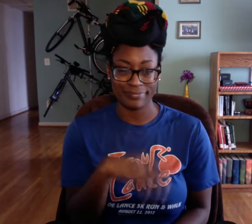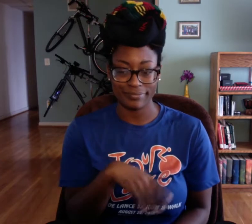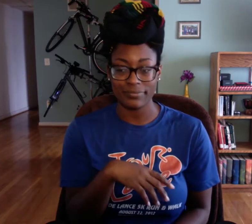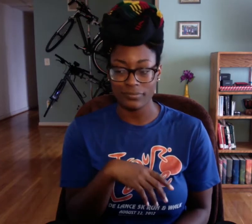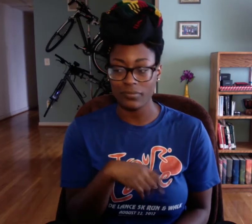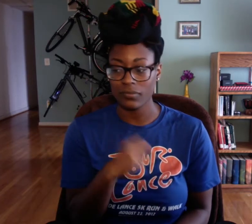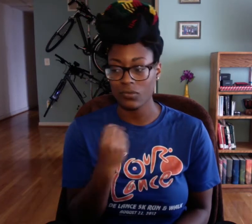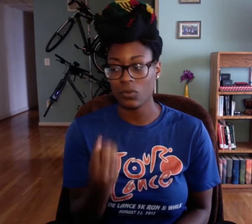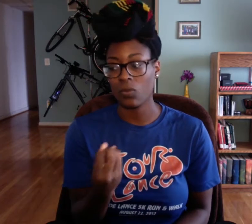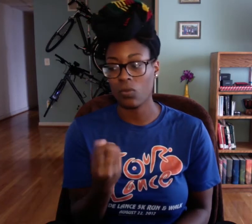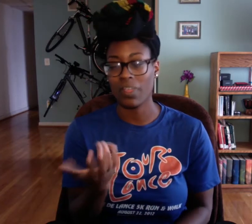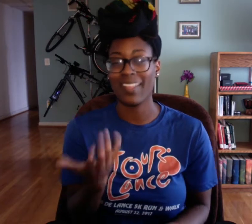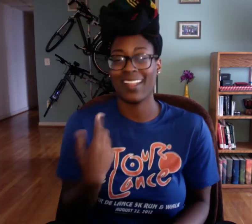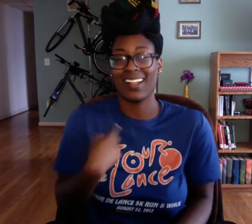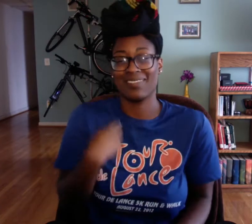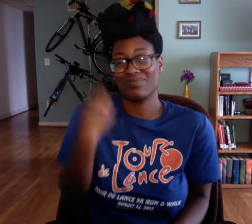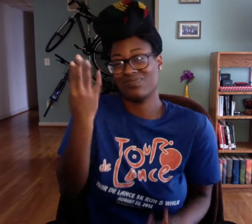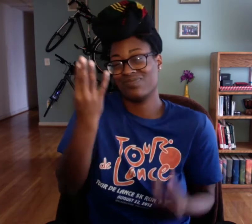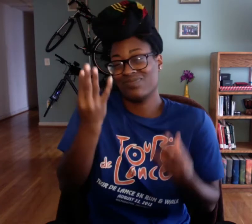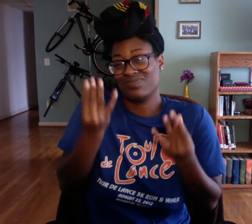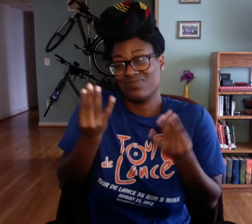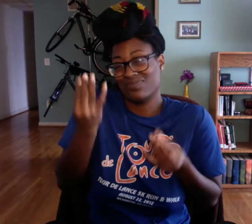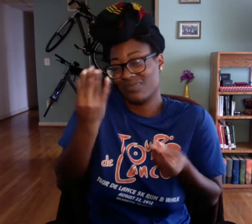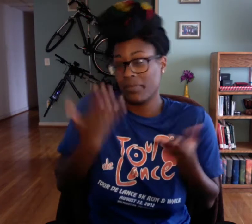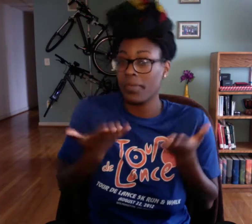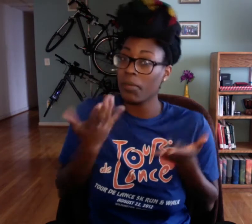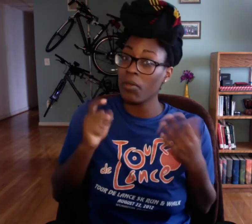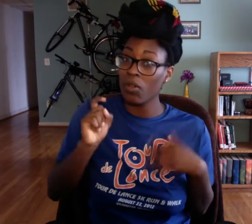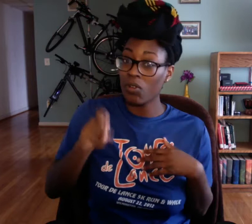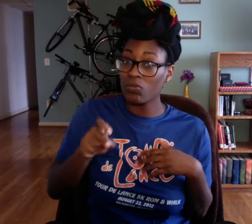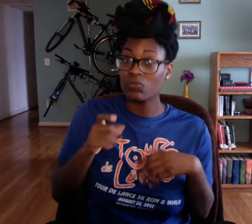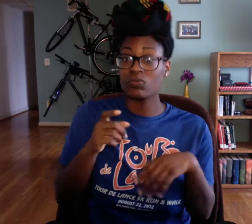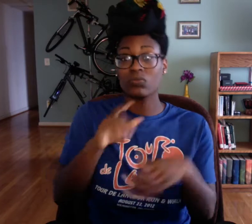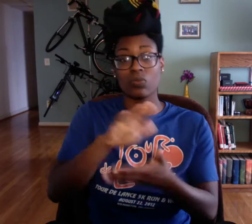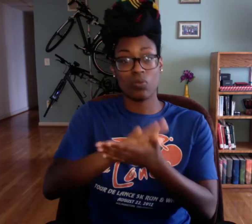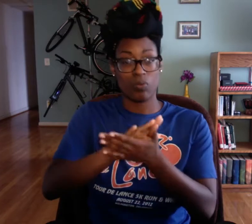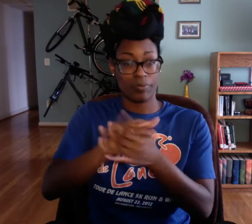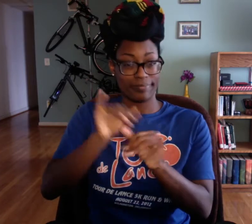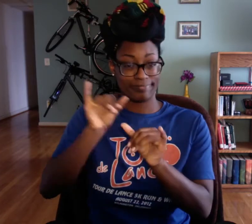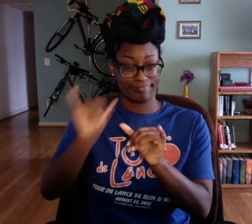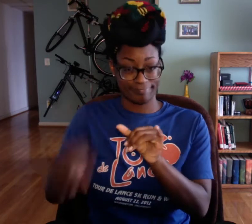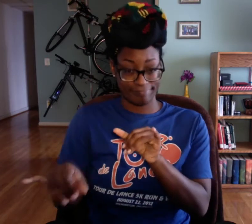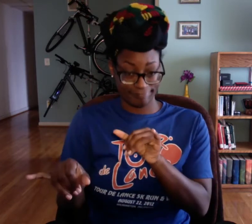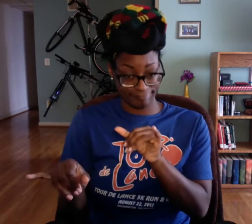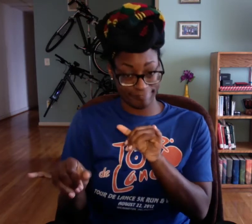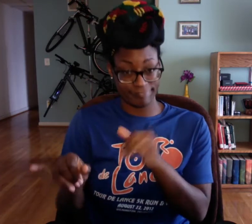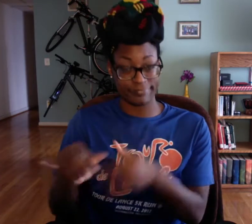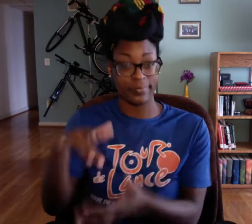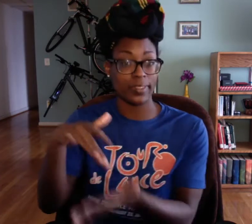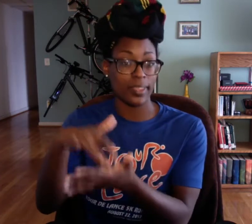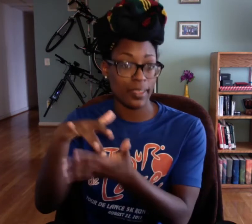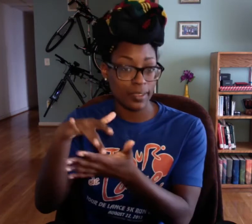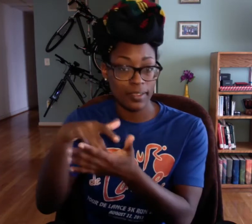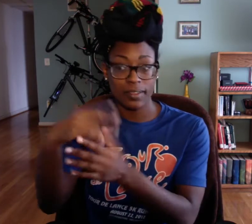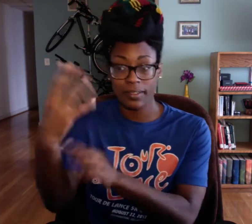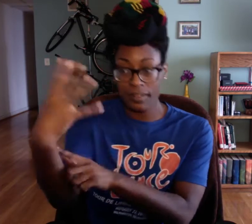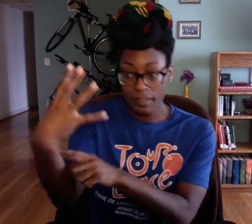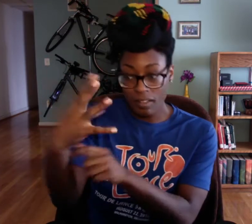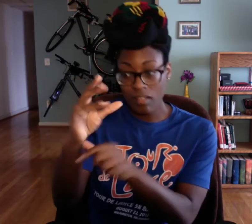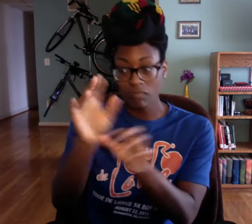So, it'll be something that I'll have to manage and maybe be one of the reasons I may have